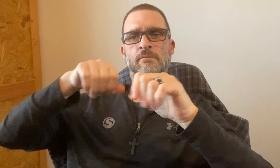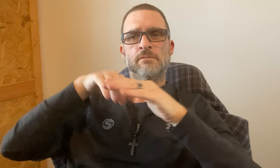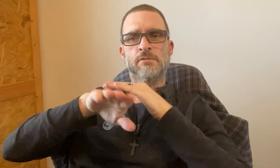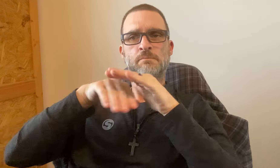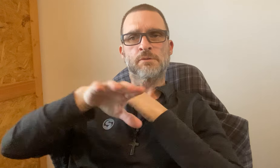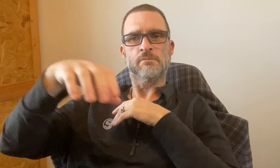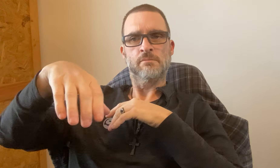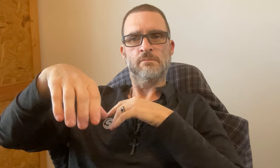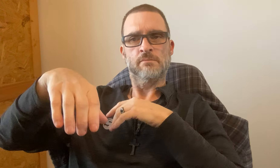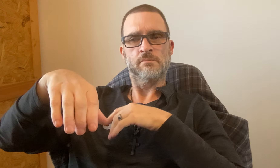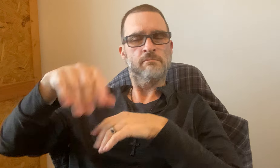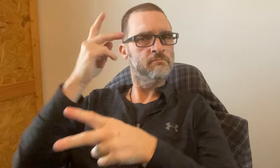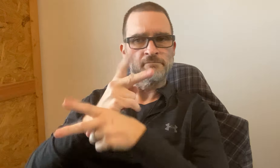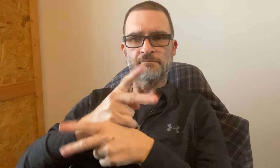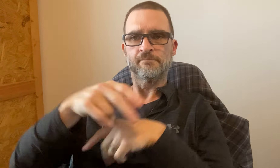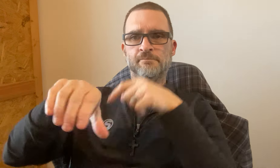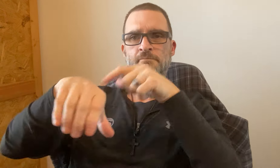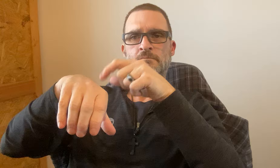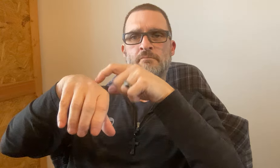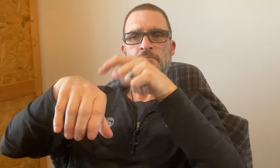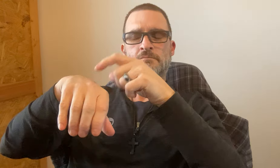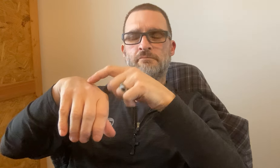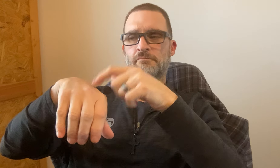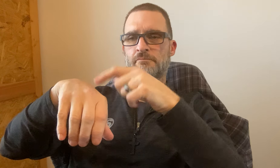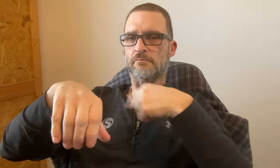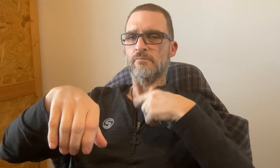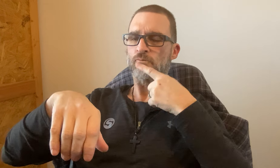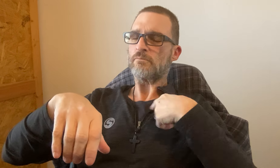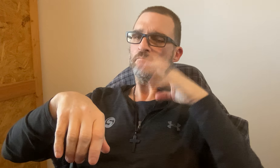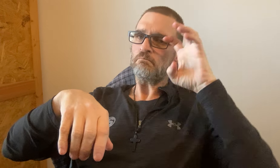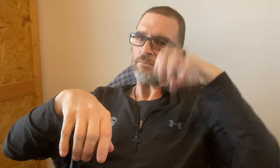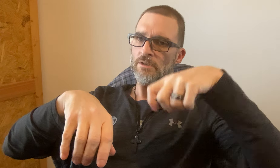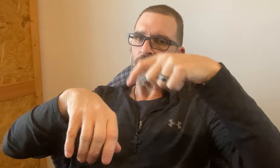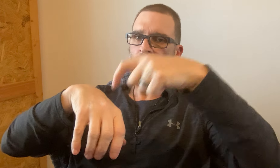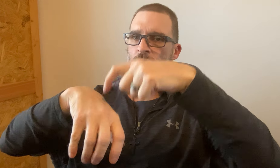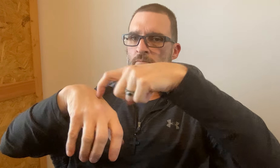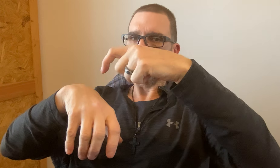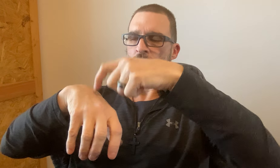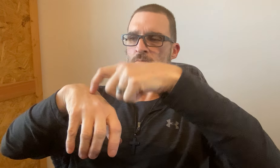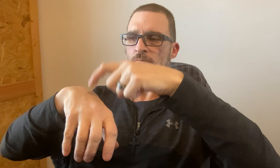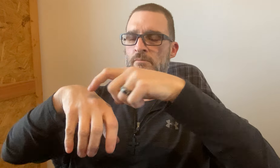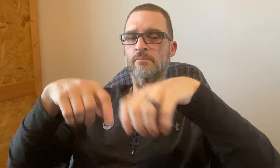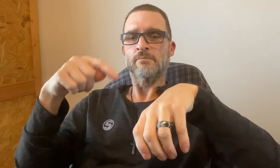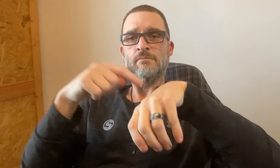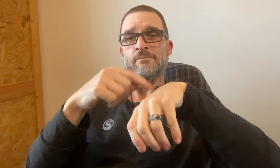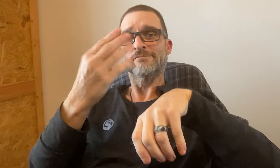it's ADA accessibility. We are keeping #15. I told them I MUST have shelter #15.